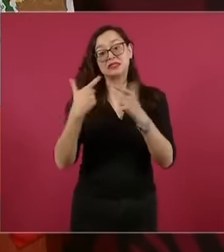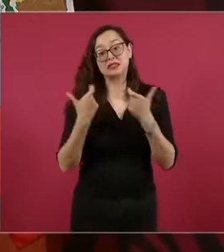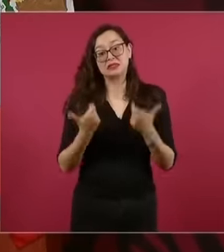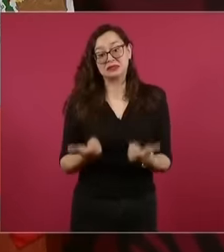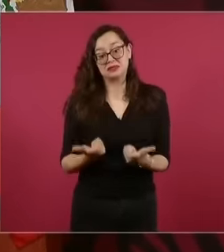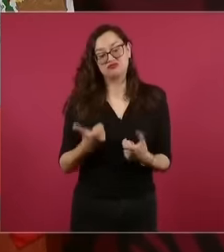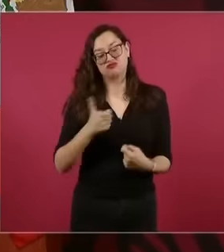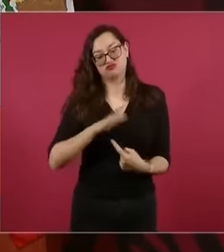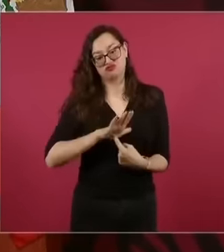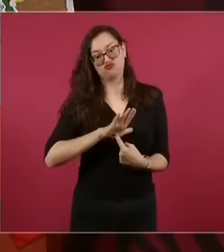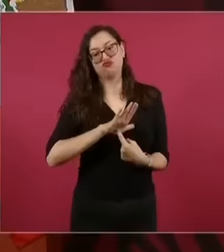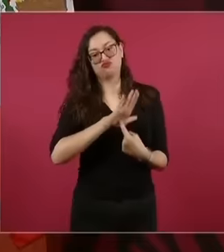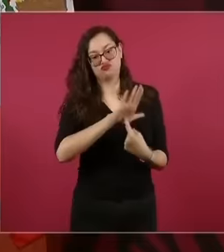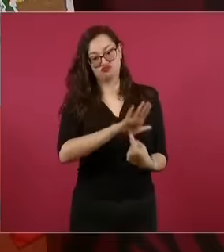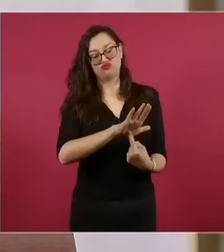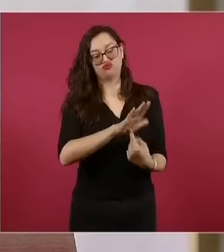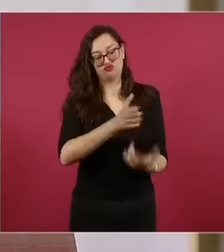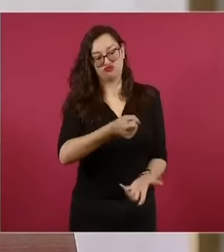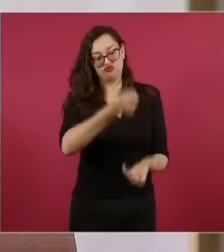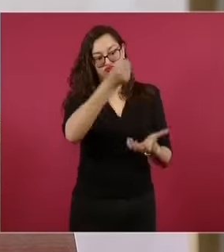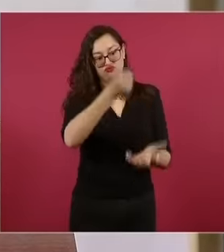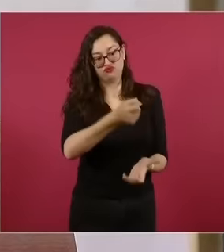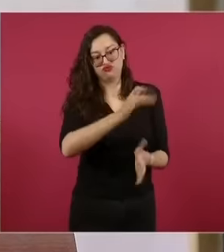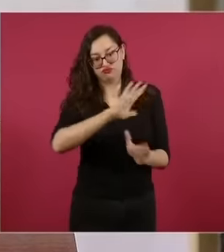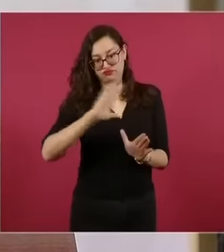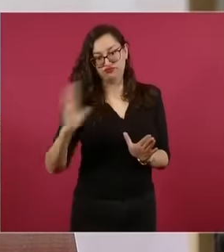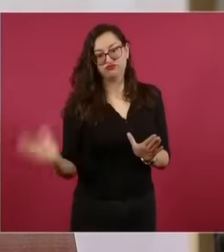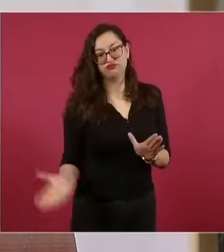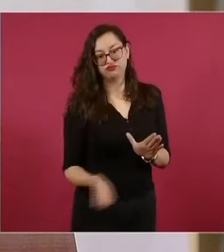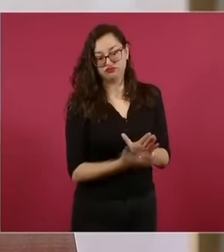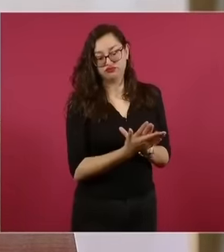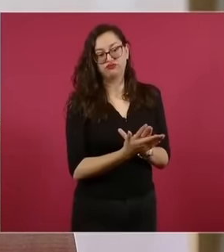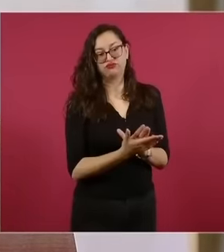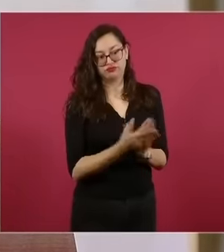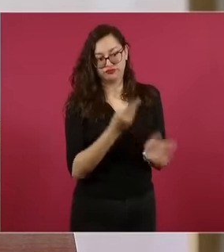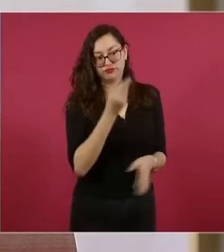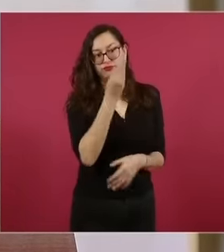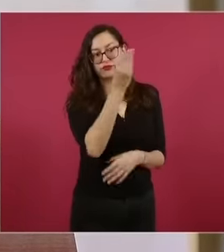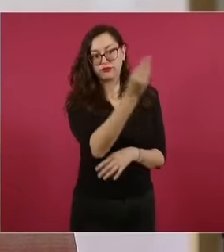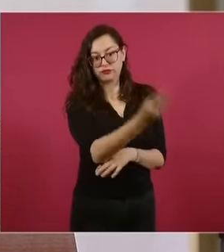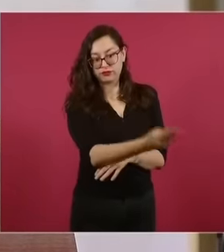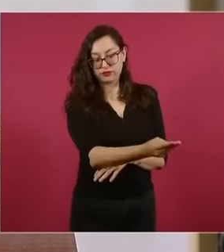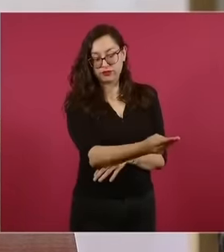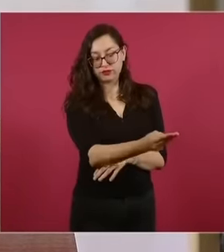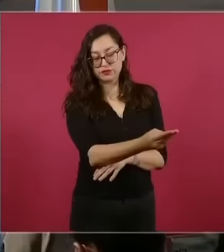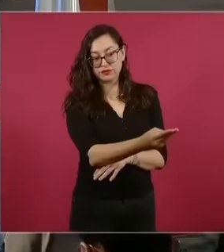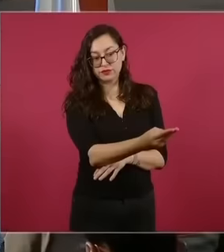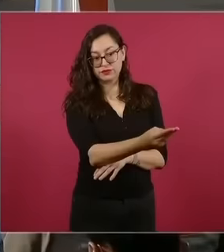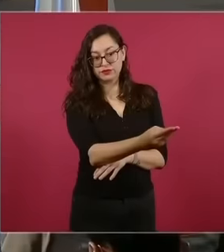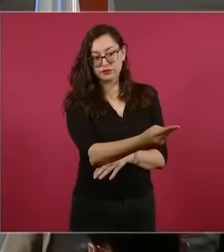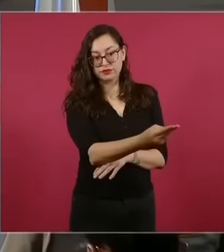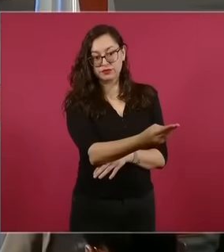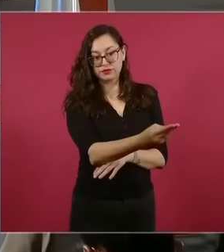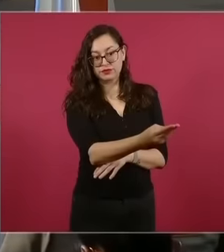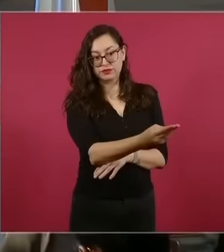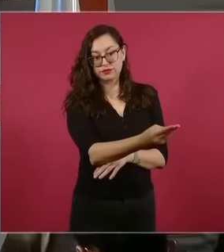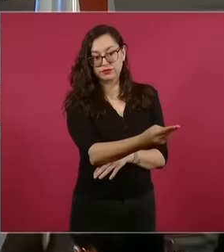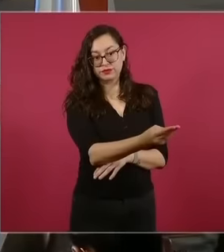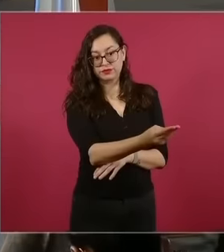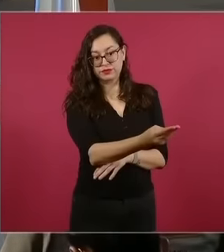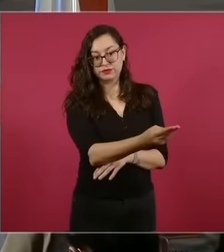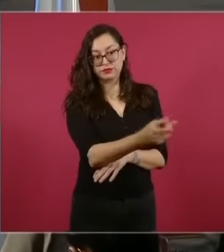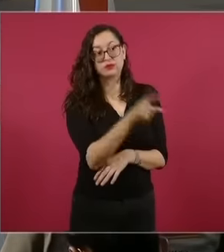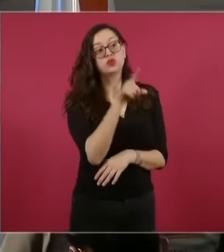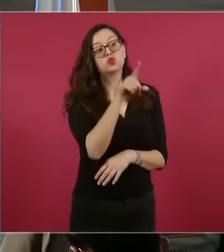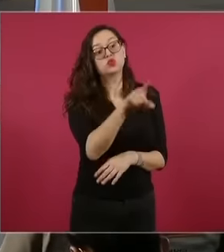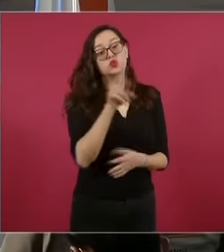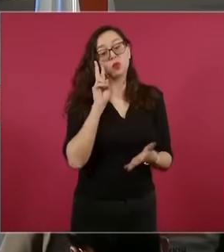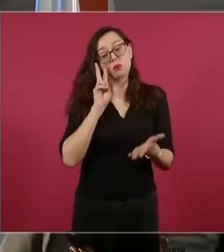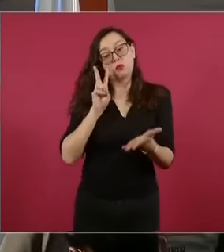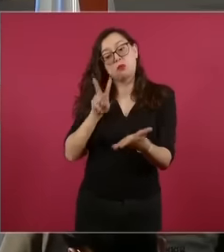mentioned in the attached budget itself that I submit for your consideration and in